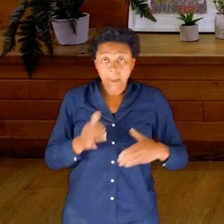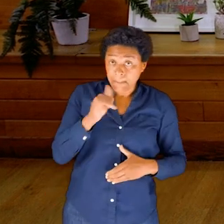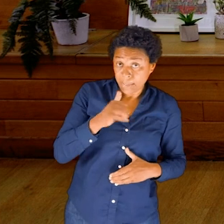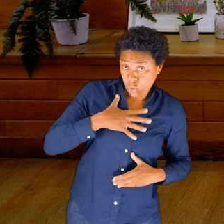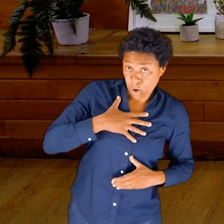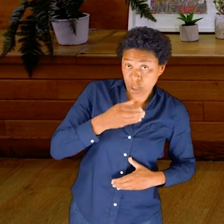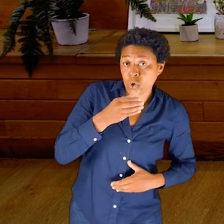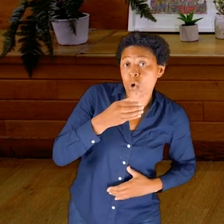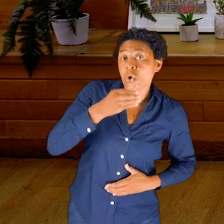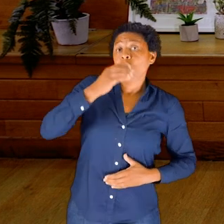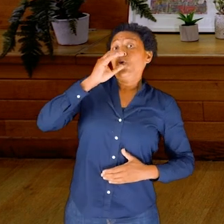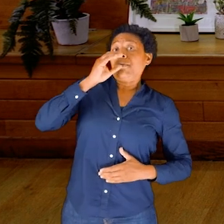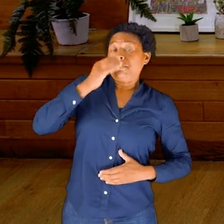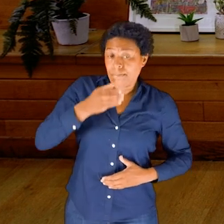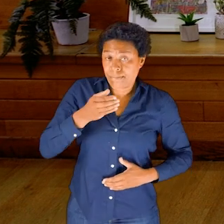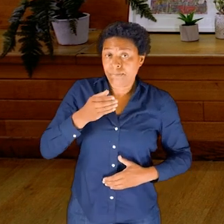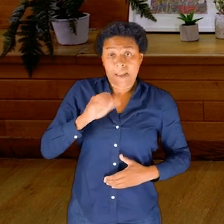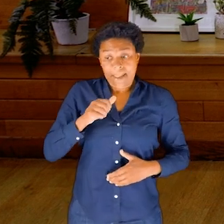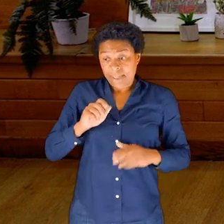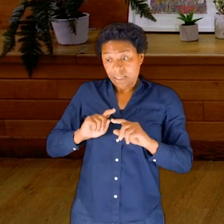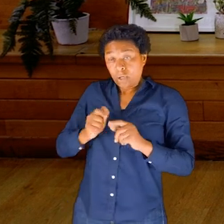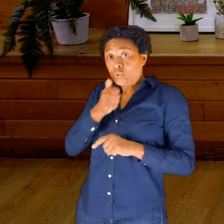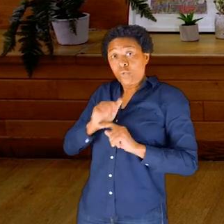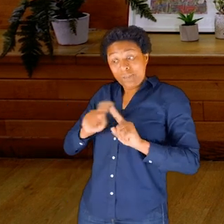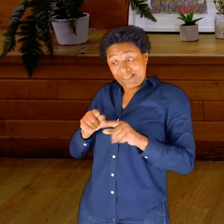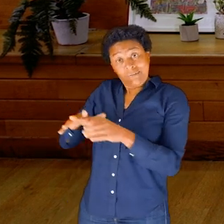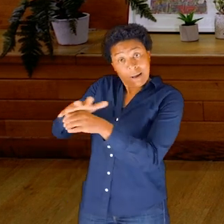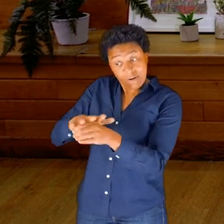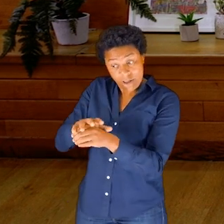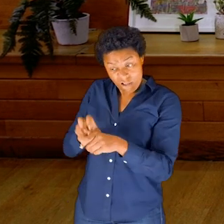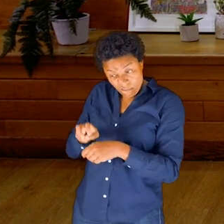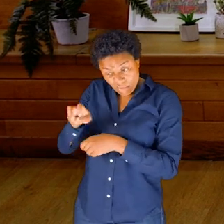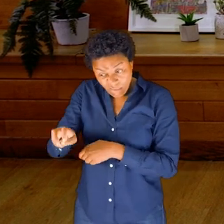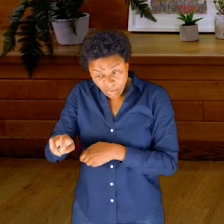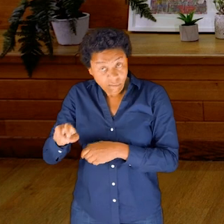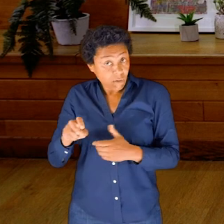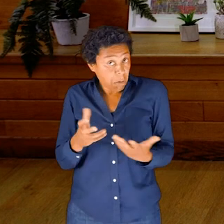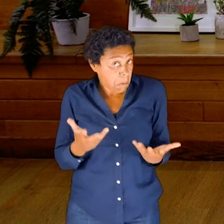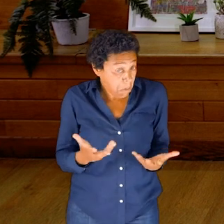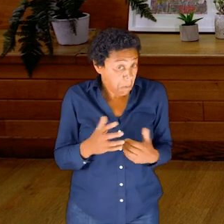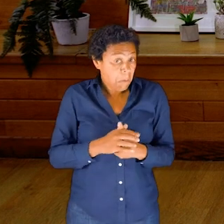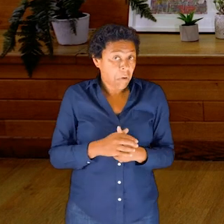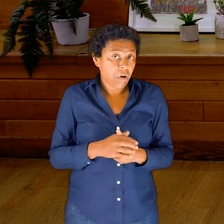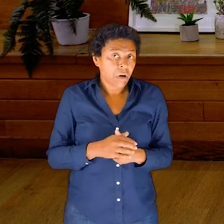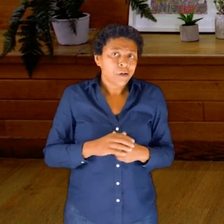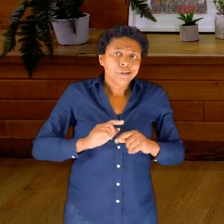Perhaps you’d like to change position, if that’s available for you to start to move a little more.